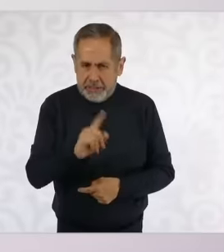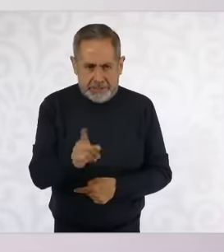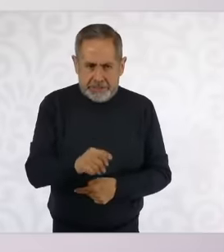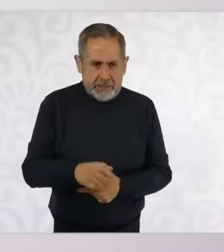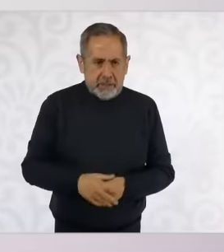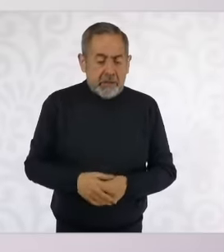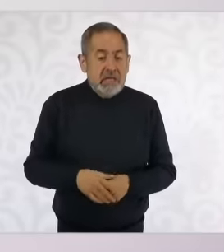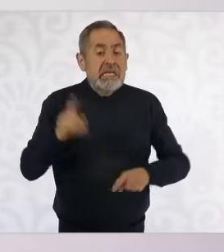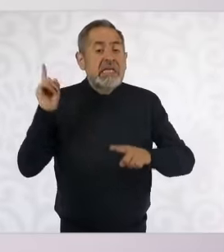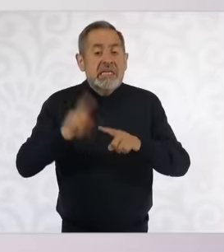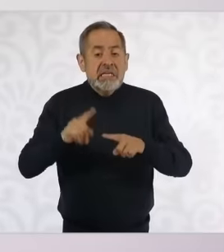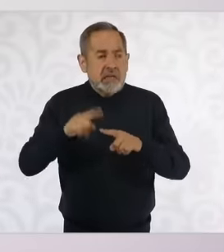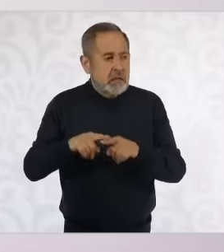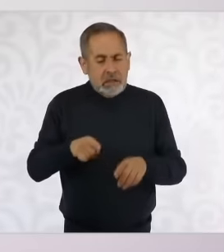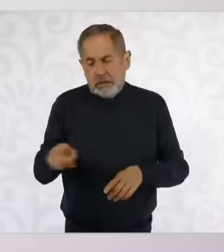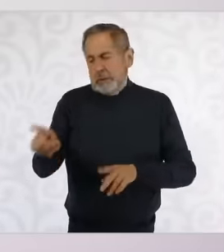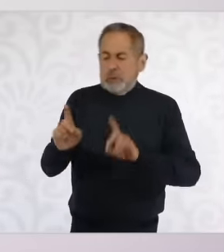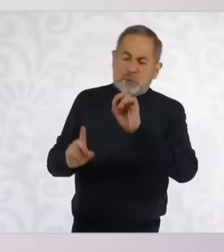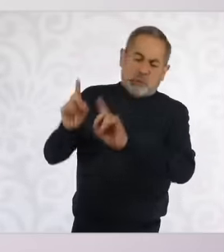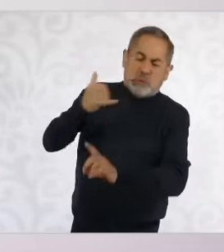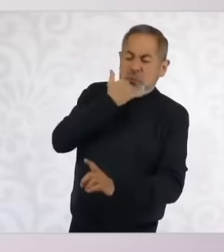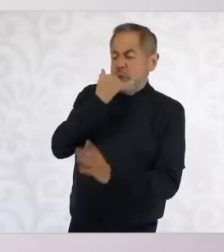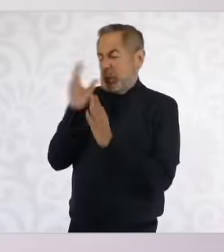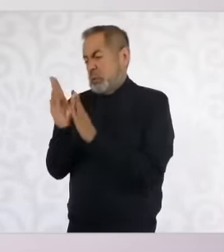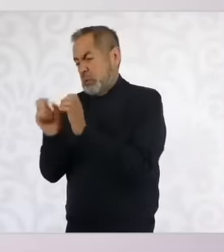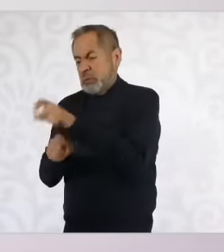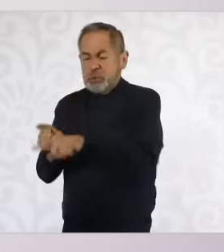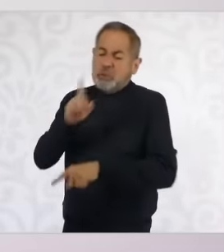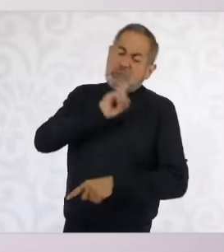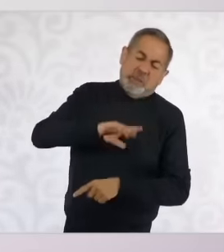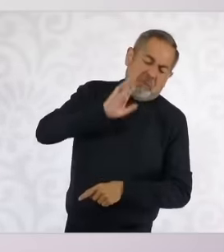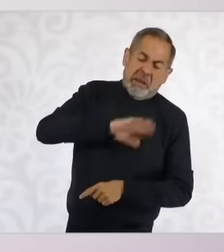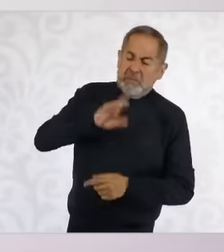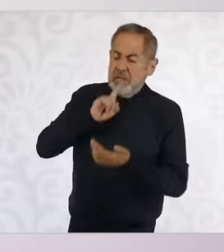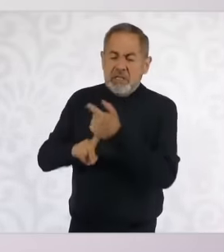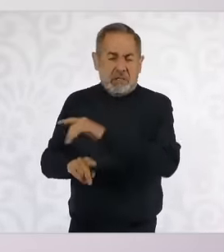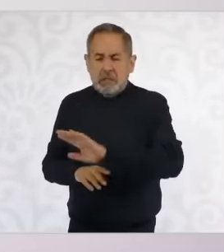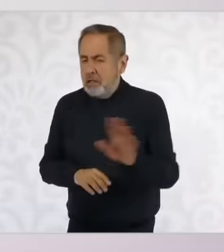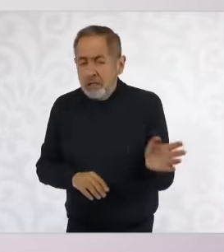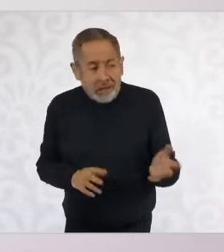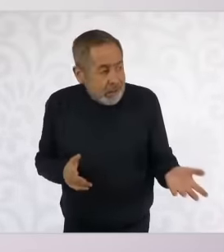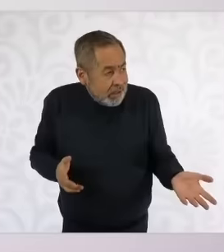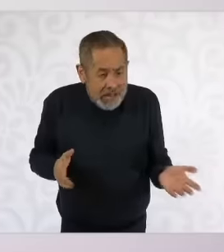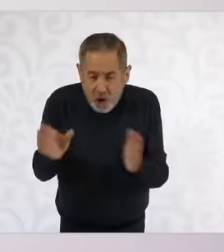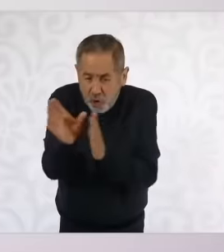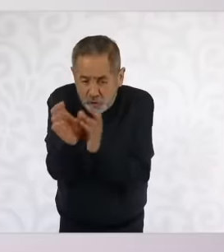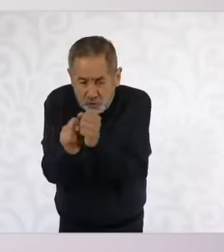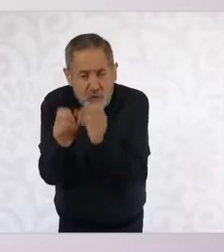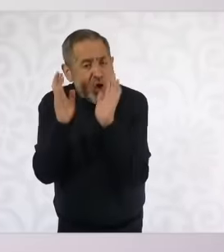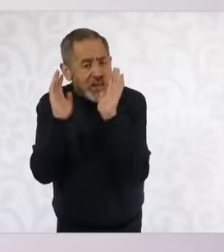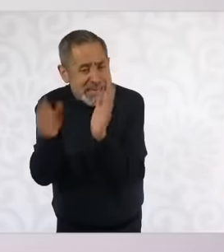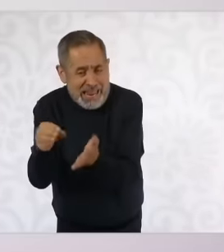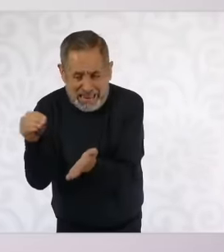questioning the constitutional reform that is already part of the Constitution is not the